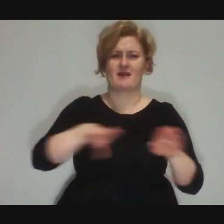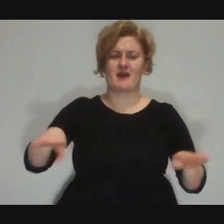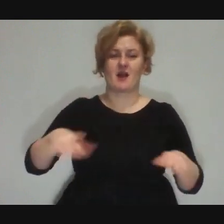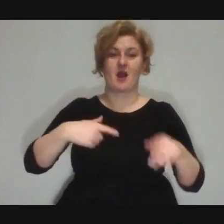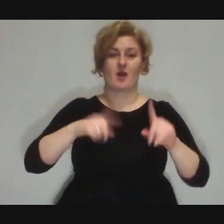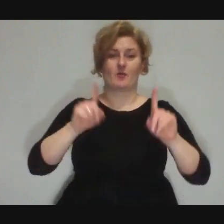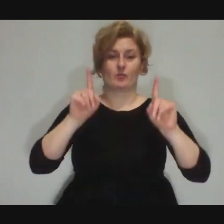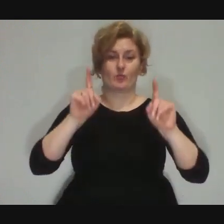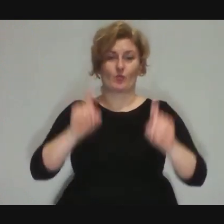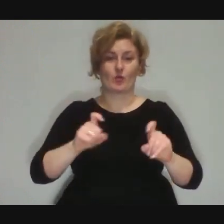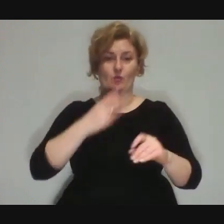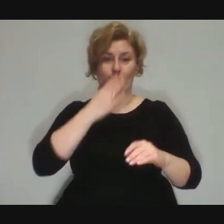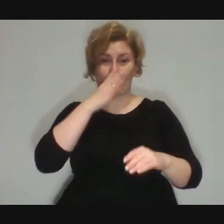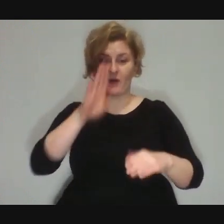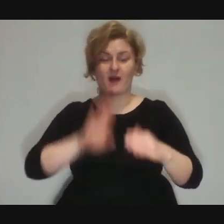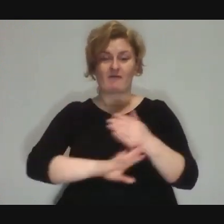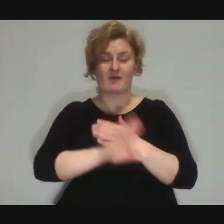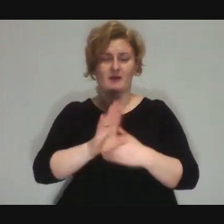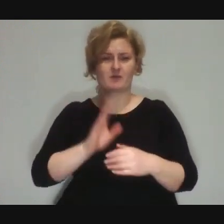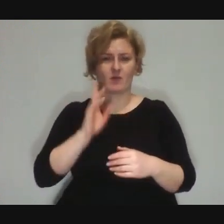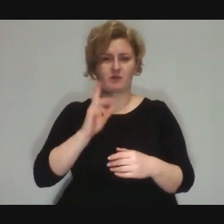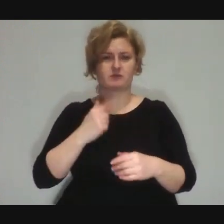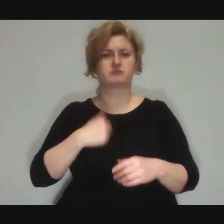he suddenly said "I'll join you after all!"